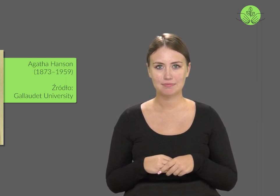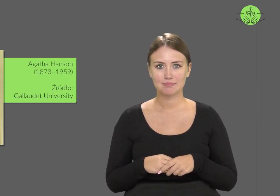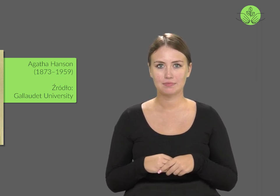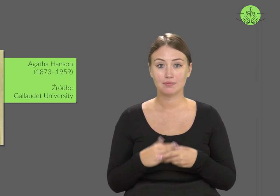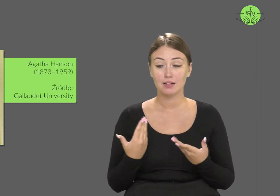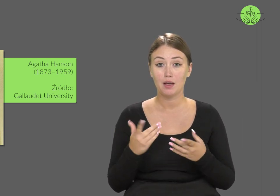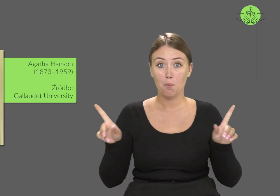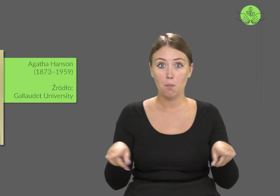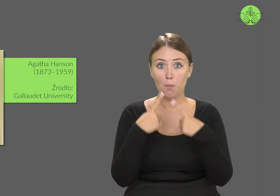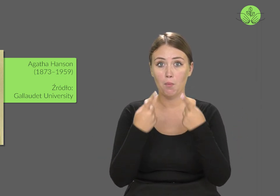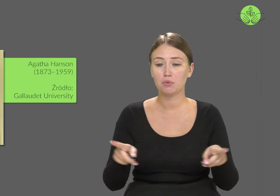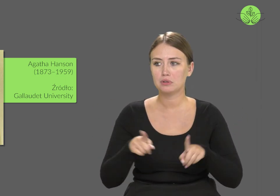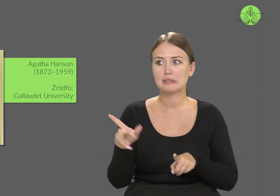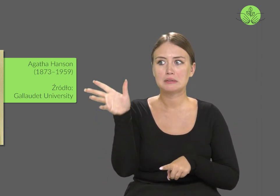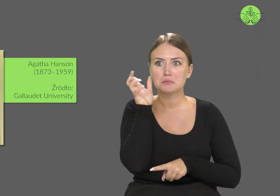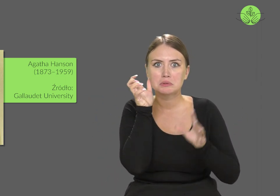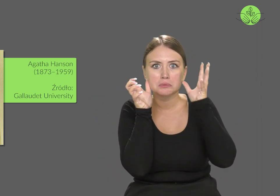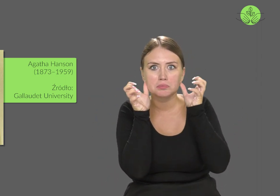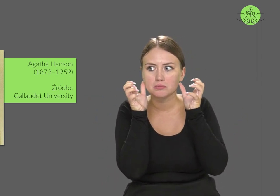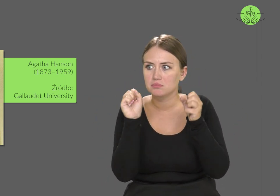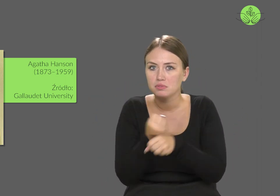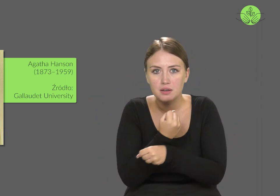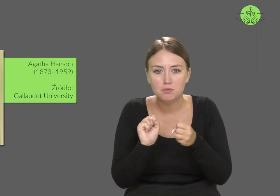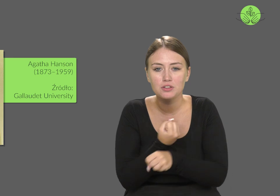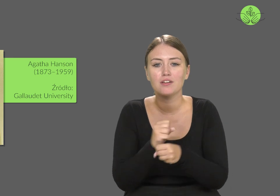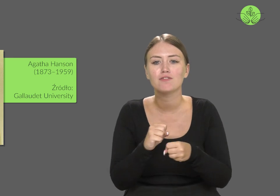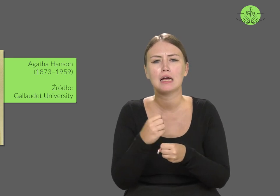When she could no longer hear music,